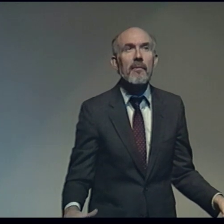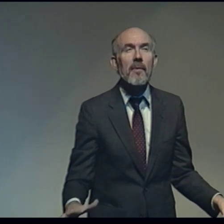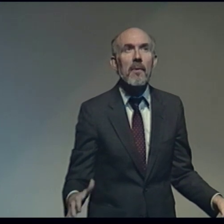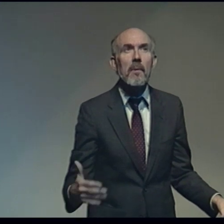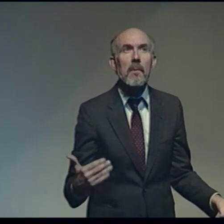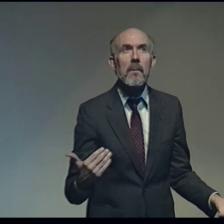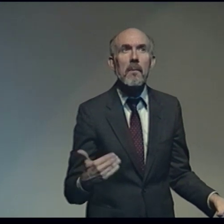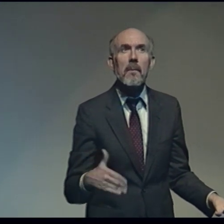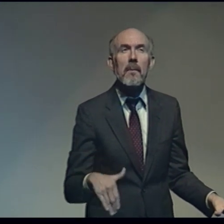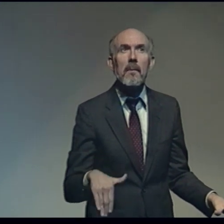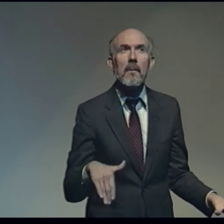...and I was blown away.